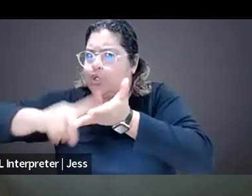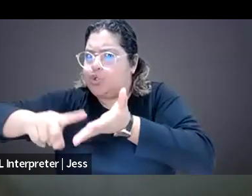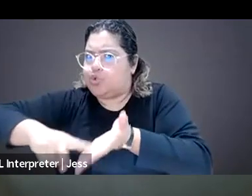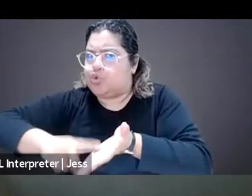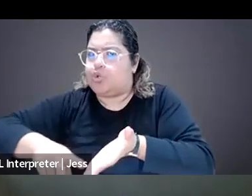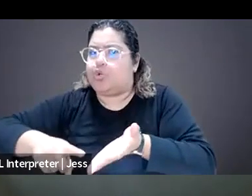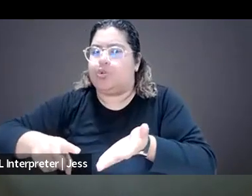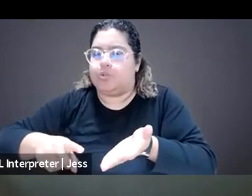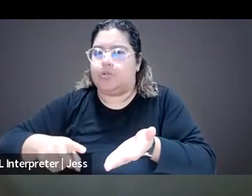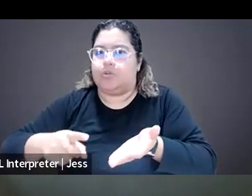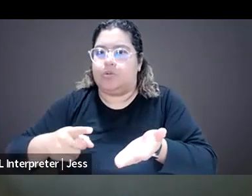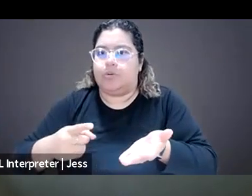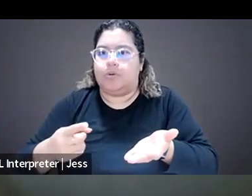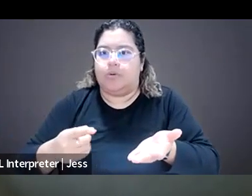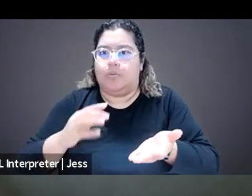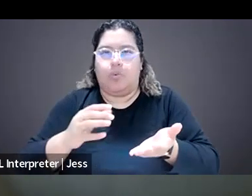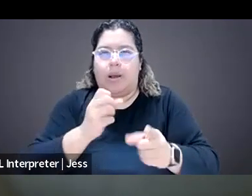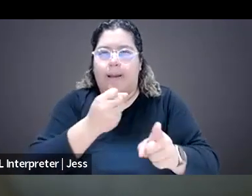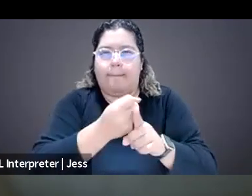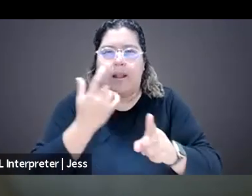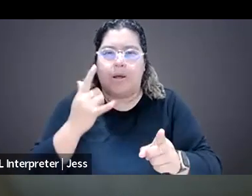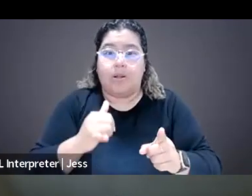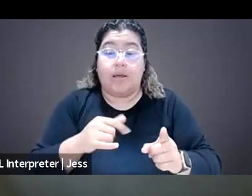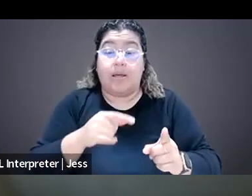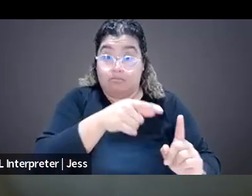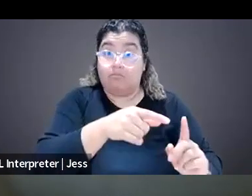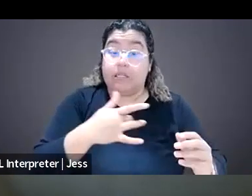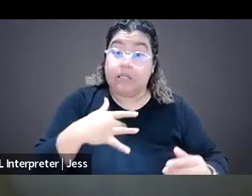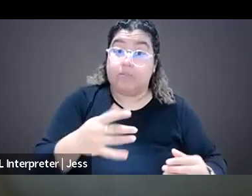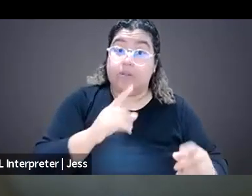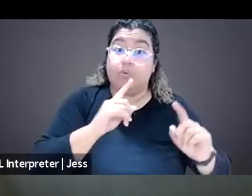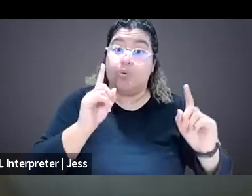and report having symptoms similar to PTSD